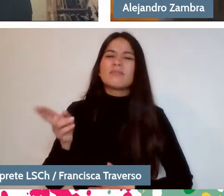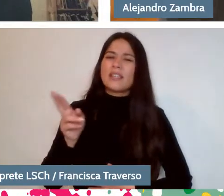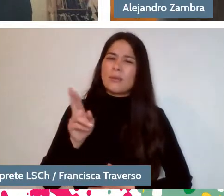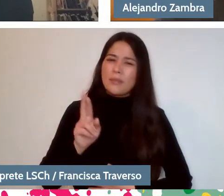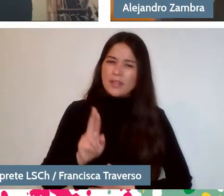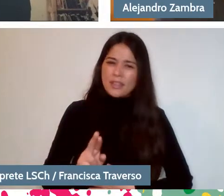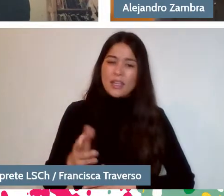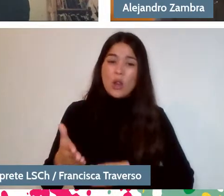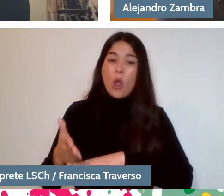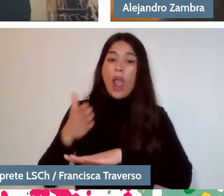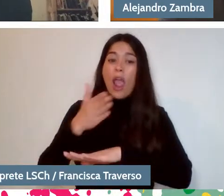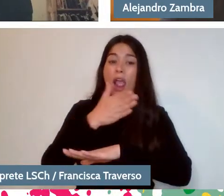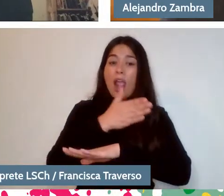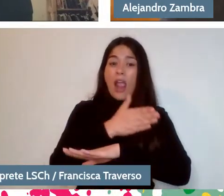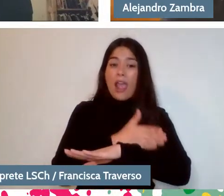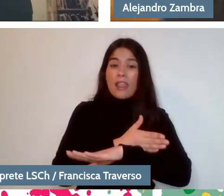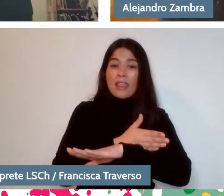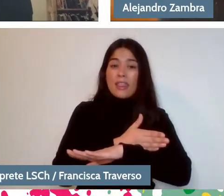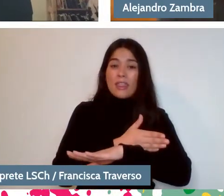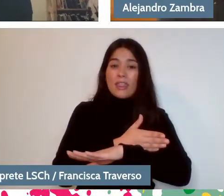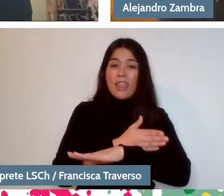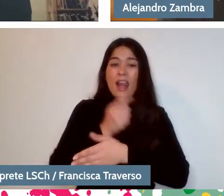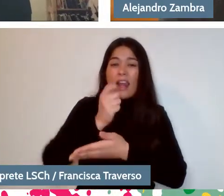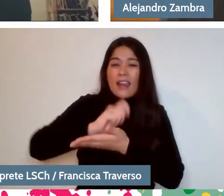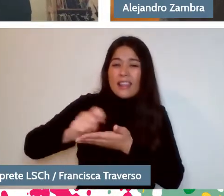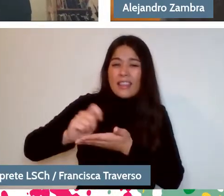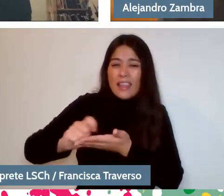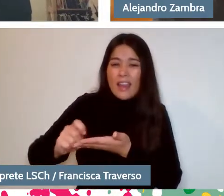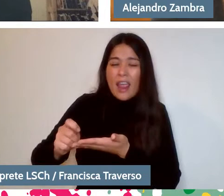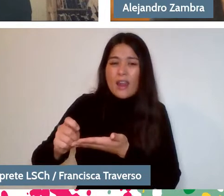or the unconscious literary